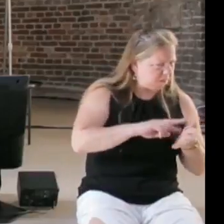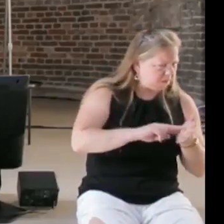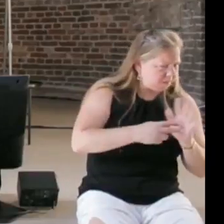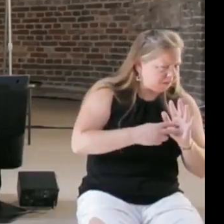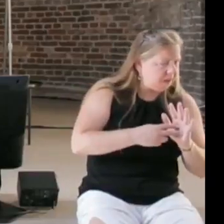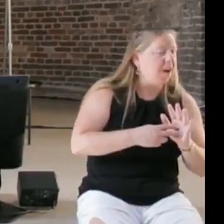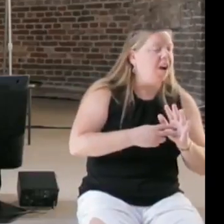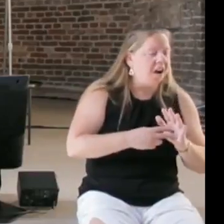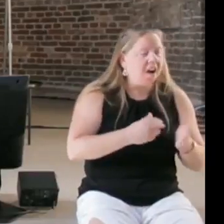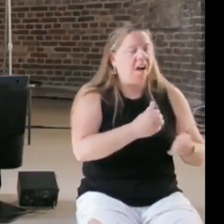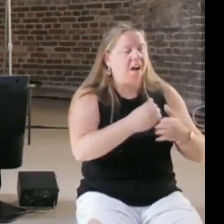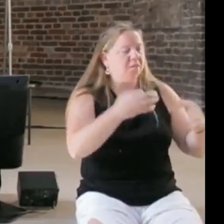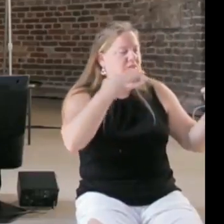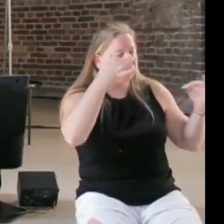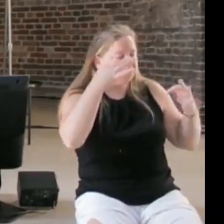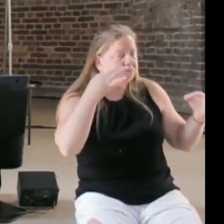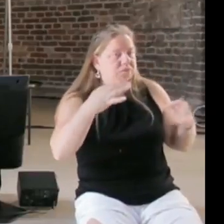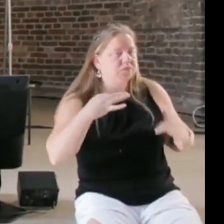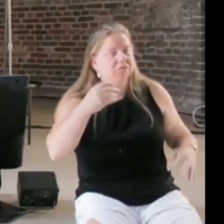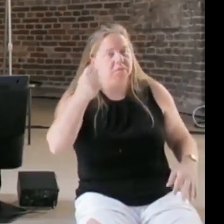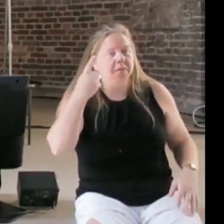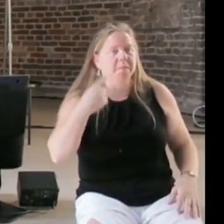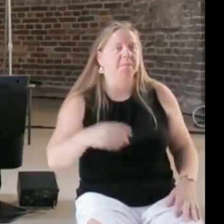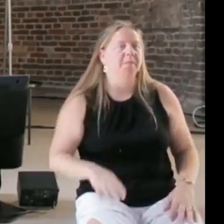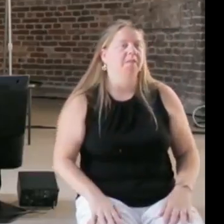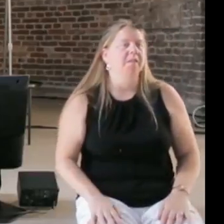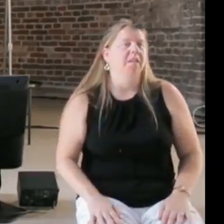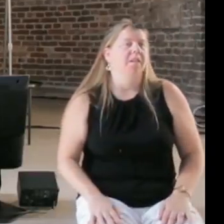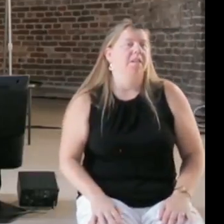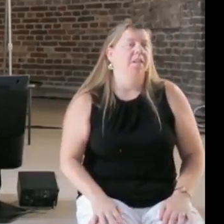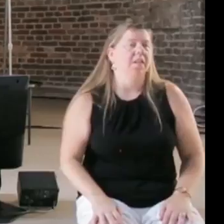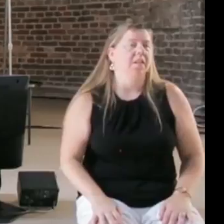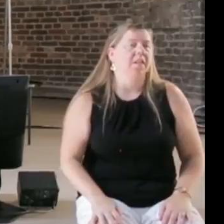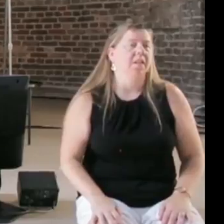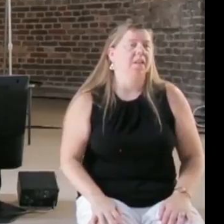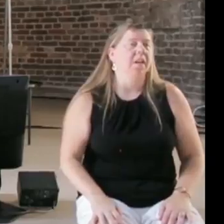things like Heartbeat where it turned out that just because something is open doesn't